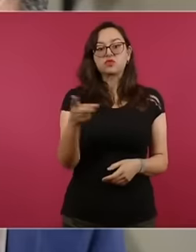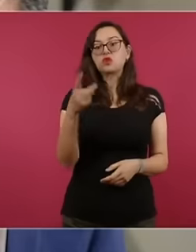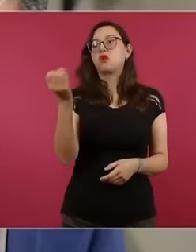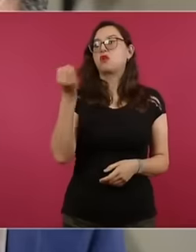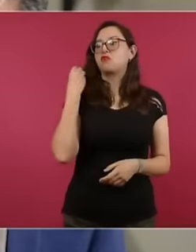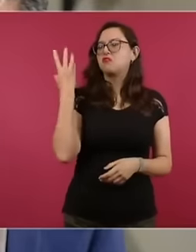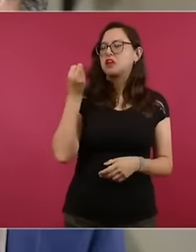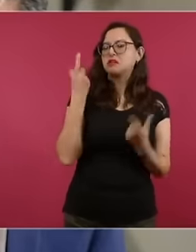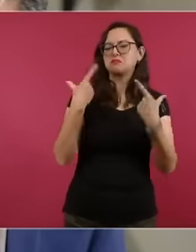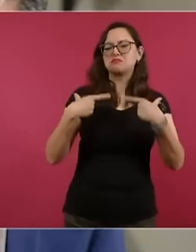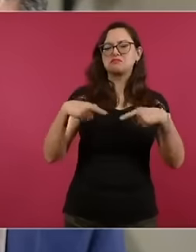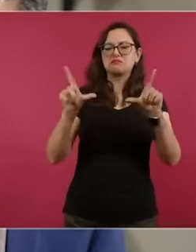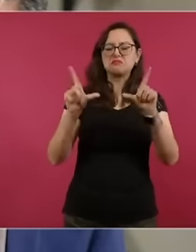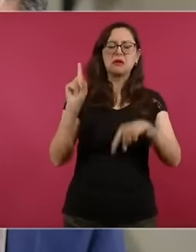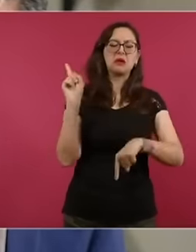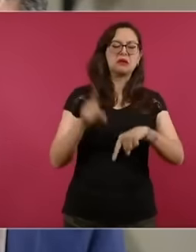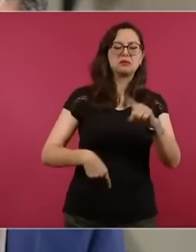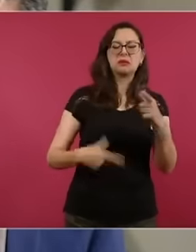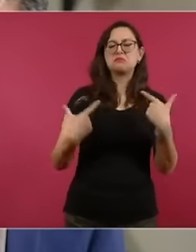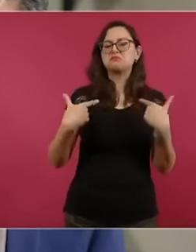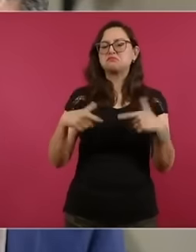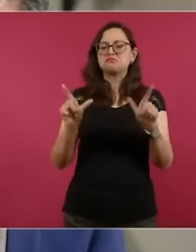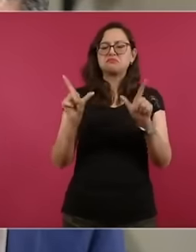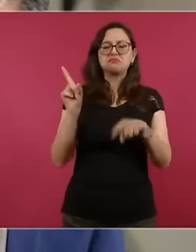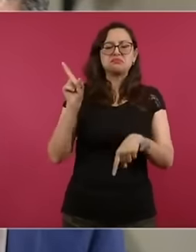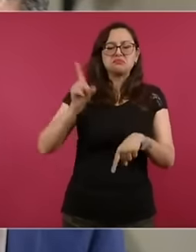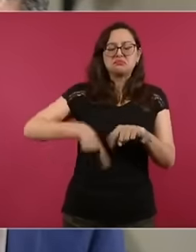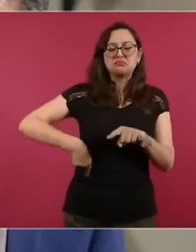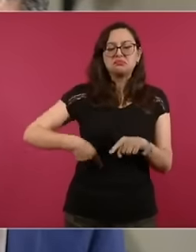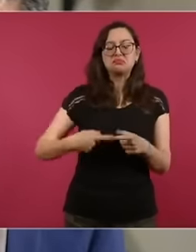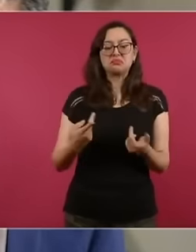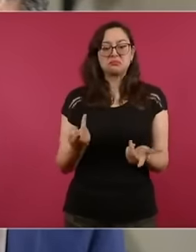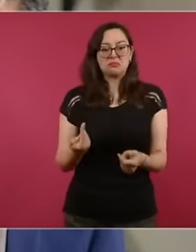knowing that this type of things have happened and knowing that it can affect